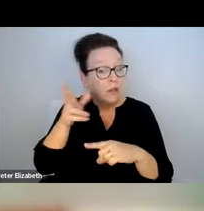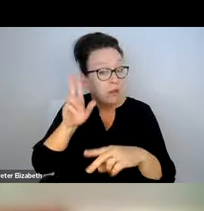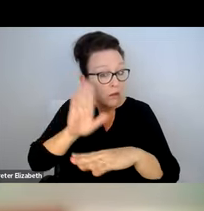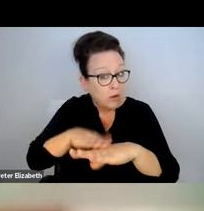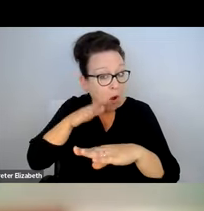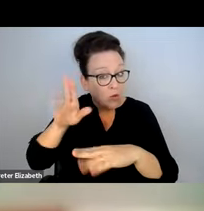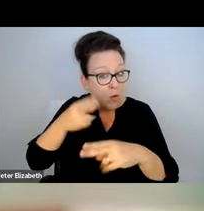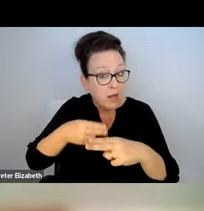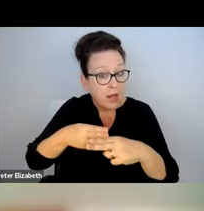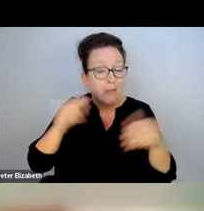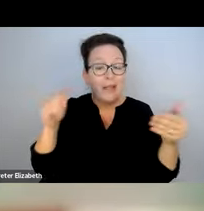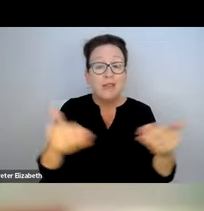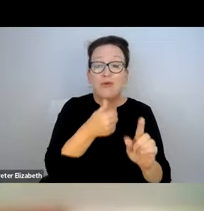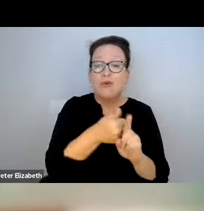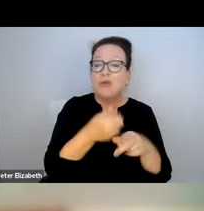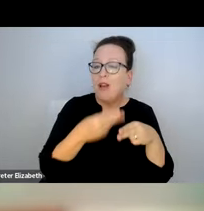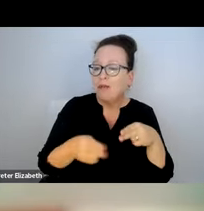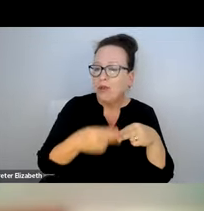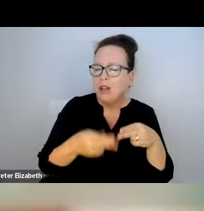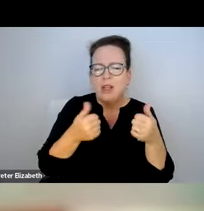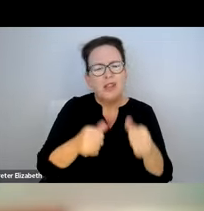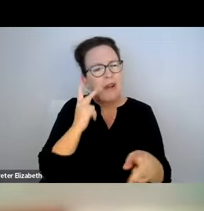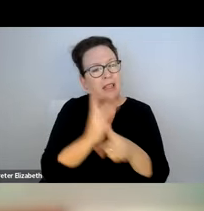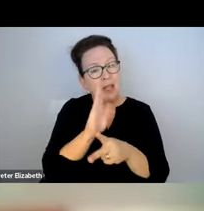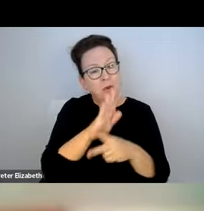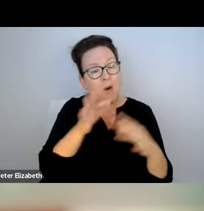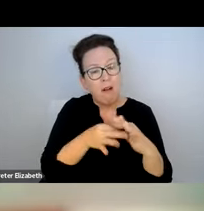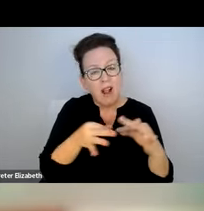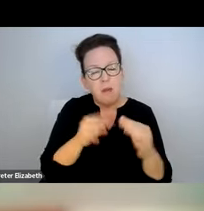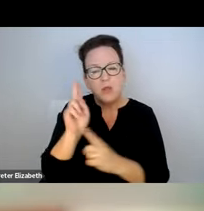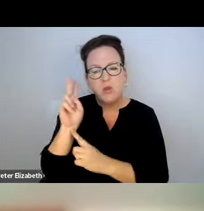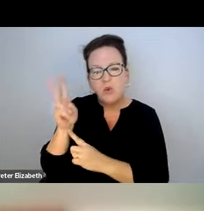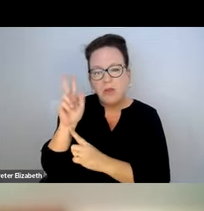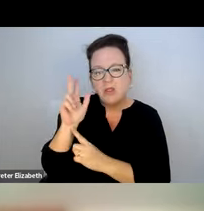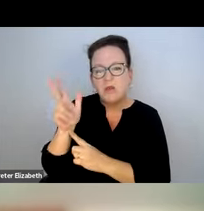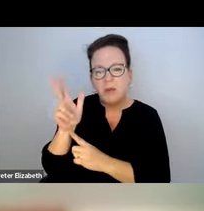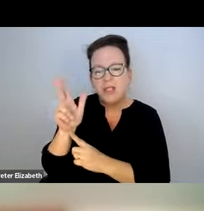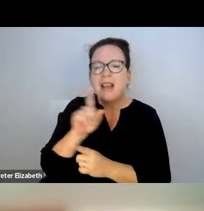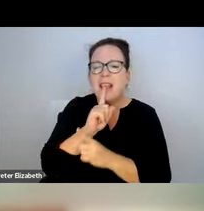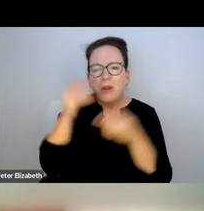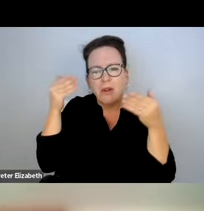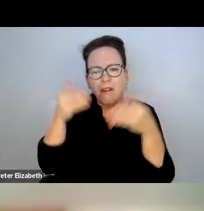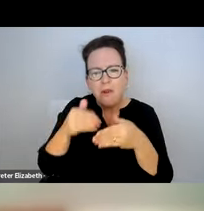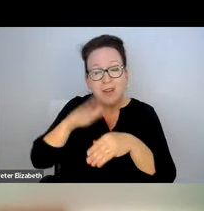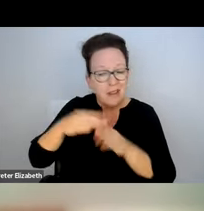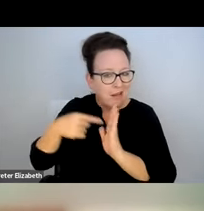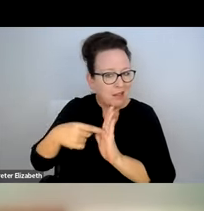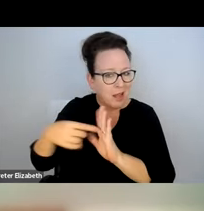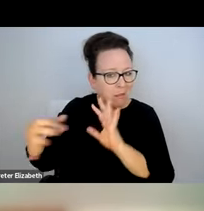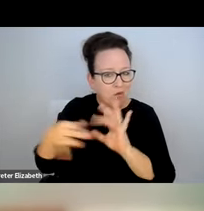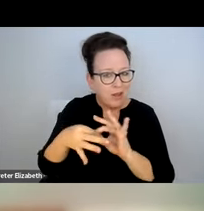THE ORDER THEY RAISE THEIR HANDS. WHEN CALLED UPON, INTRODUCE YOURSELF BRIEFLY, PLEASE TRY AND KEEP YOUR RESPONSE TO 2-3